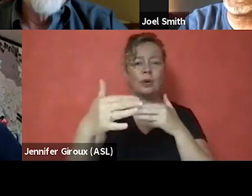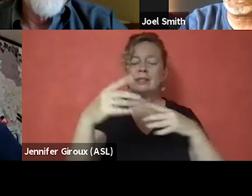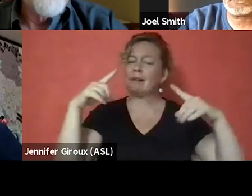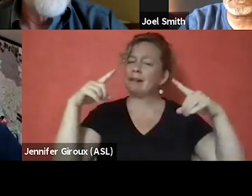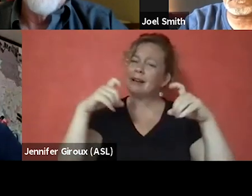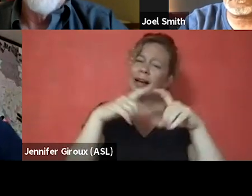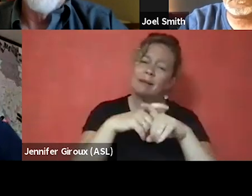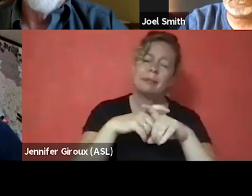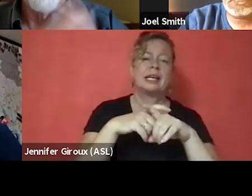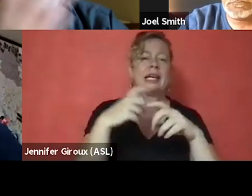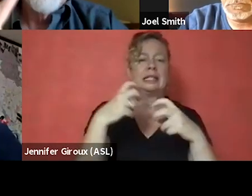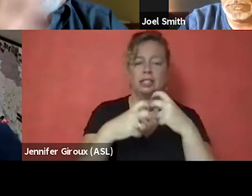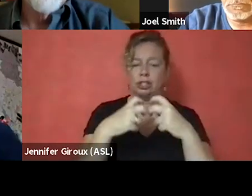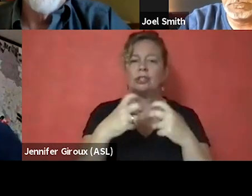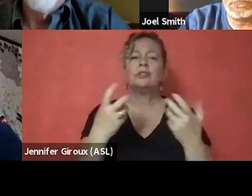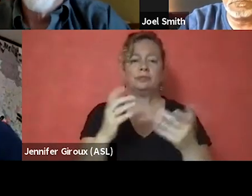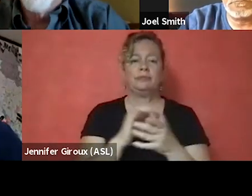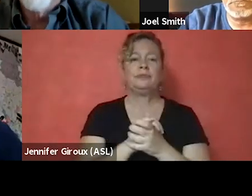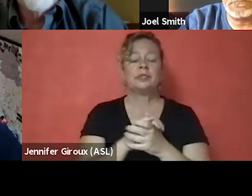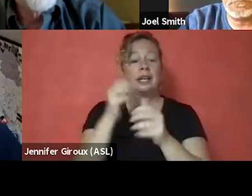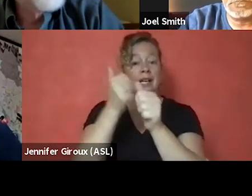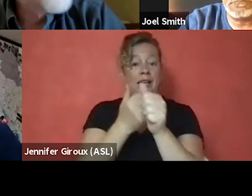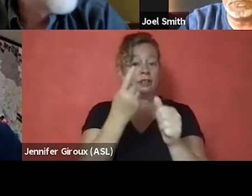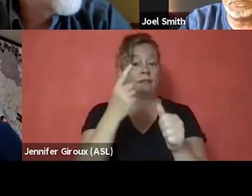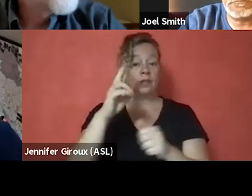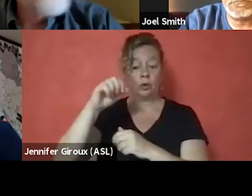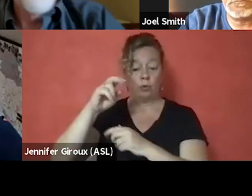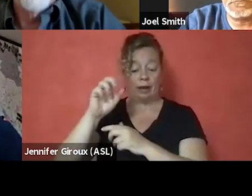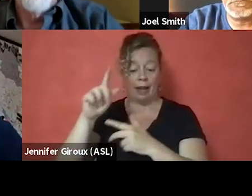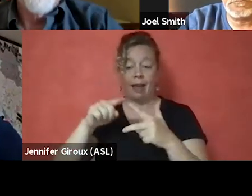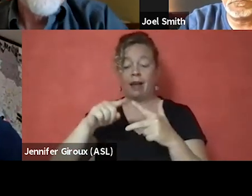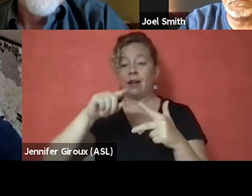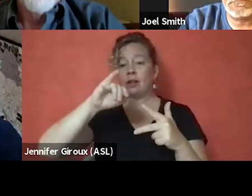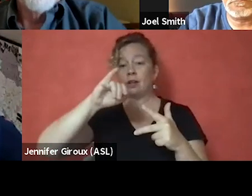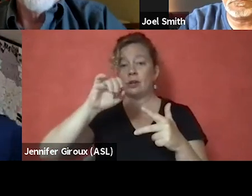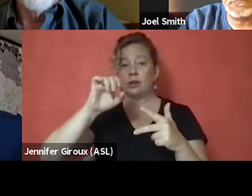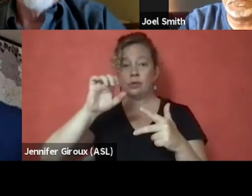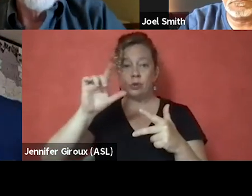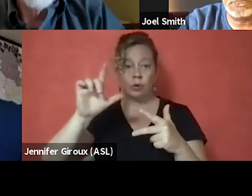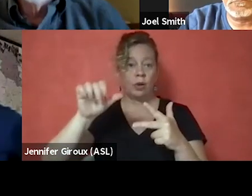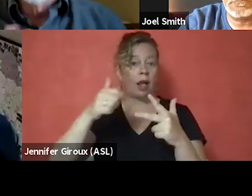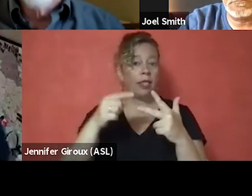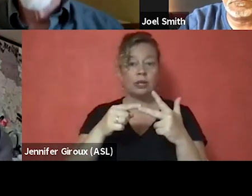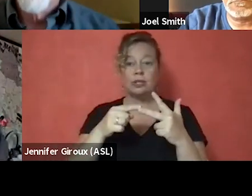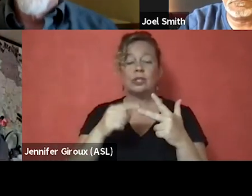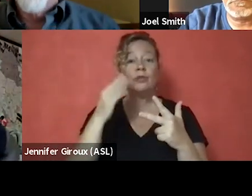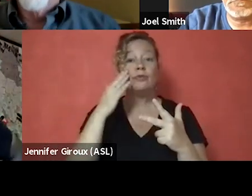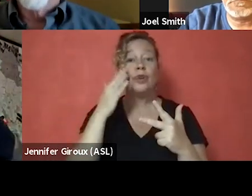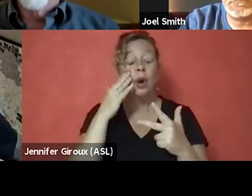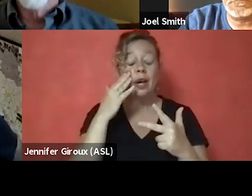But each of you, Racquel and Joel and others I've spoken with know it in your bones, what we're talking about